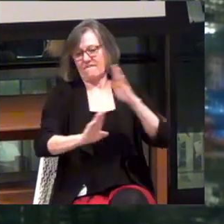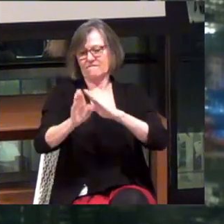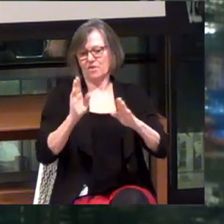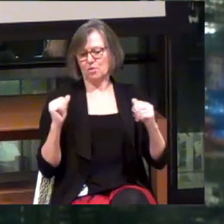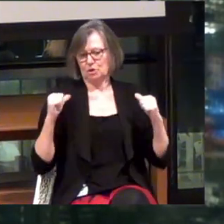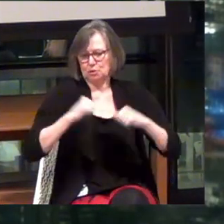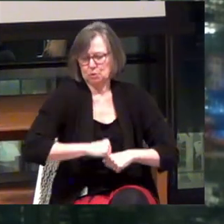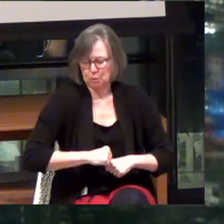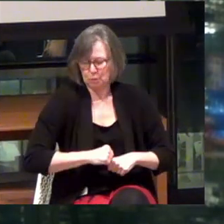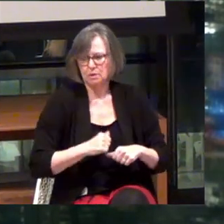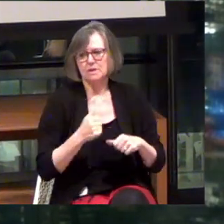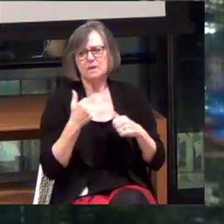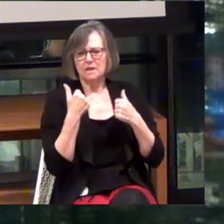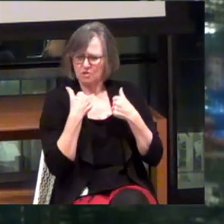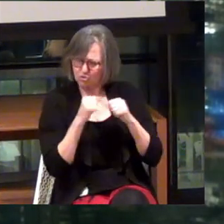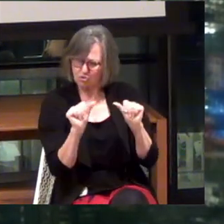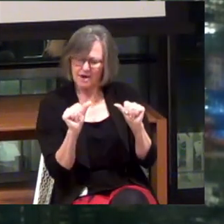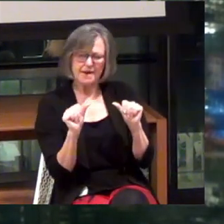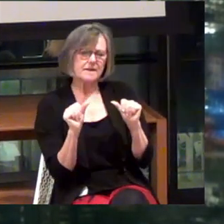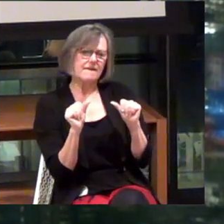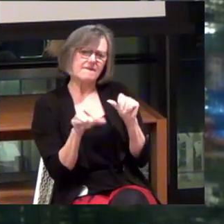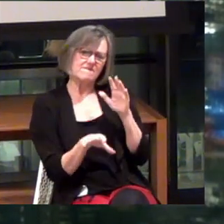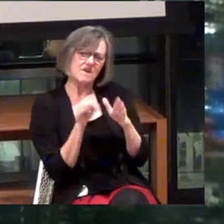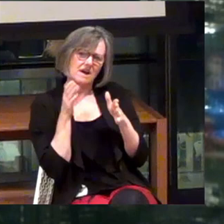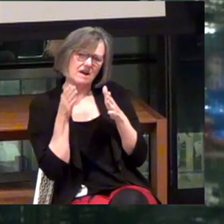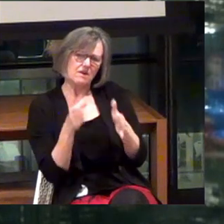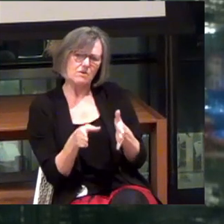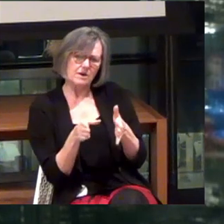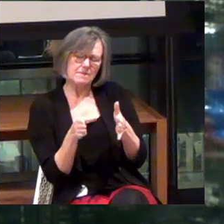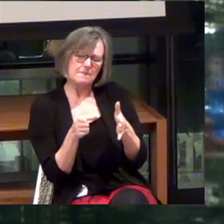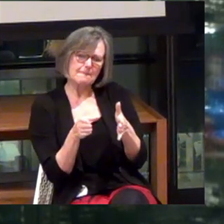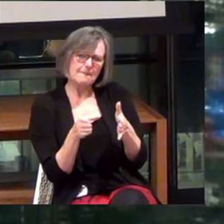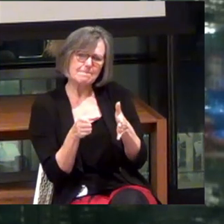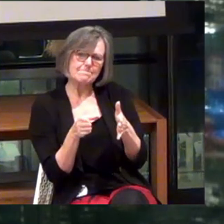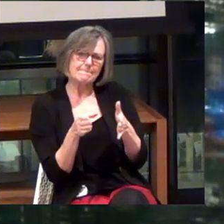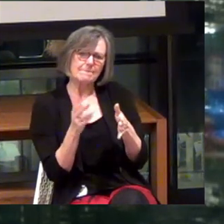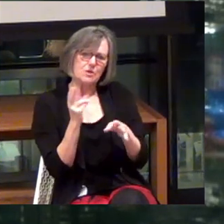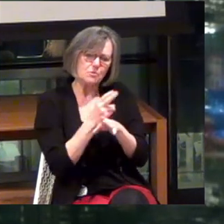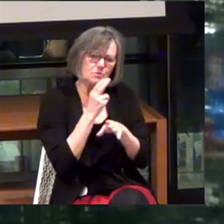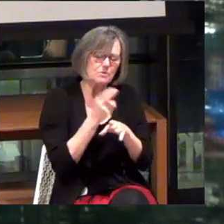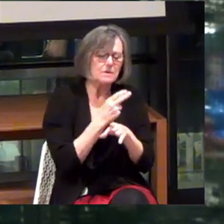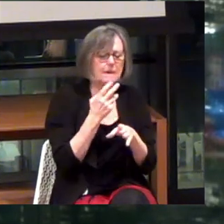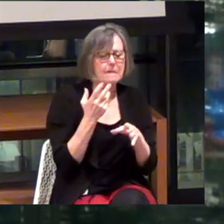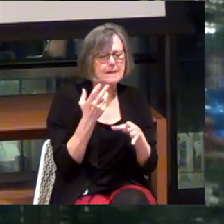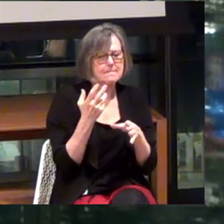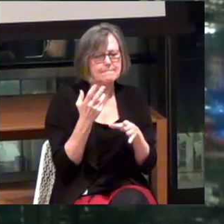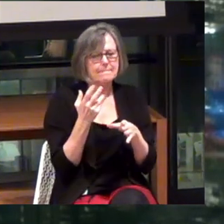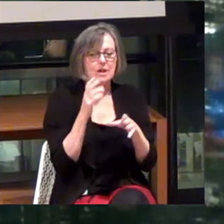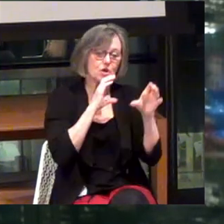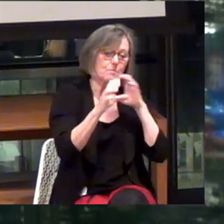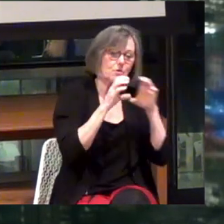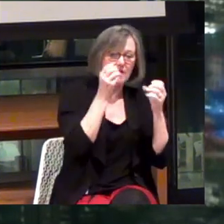Essentially I was trying to find a way to leverage communicating information directly